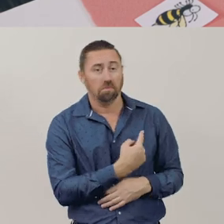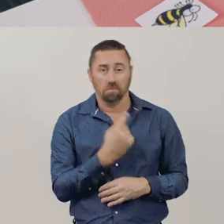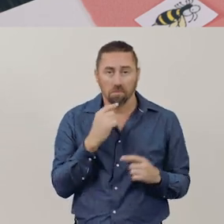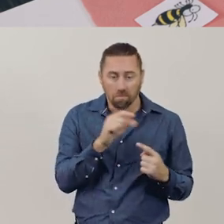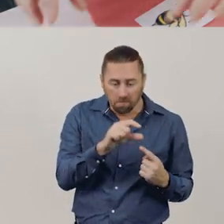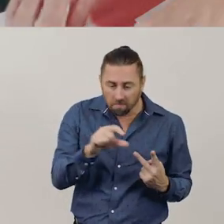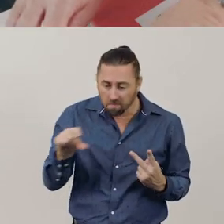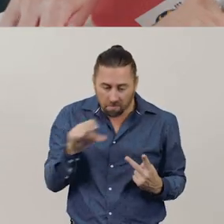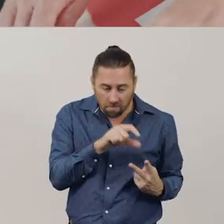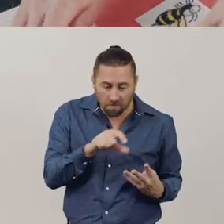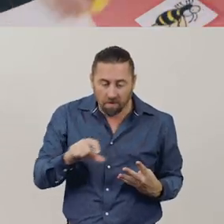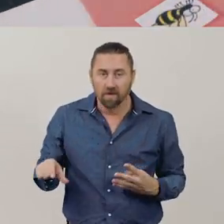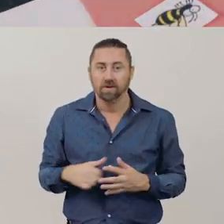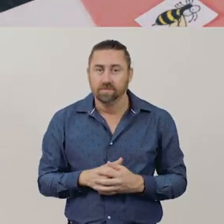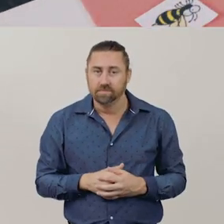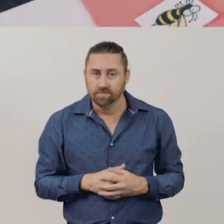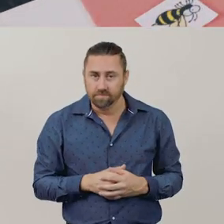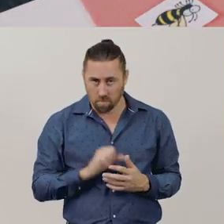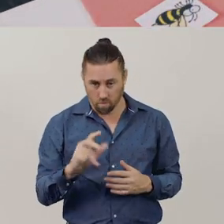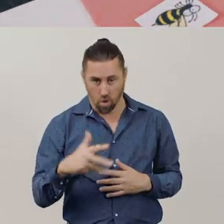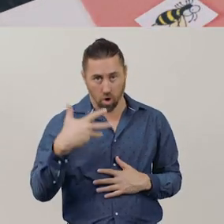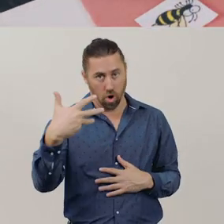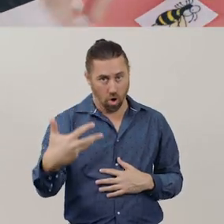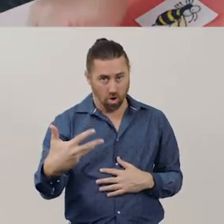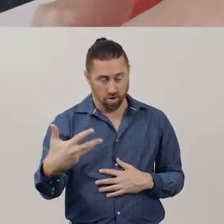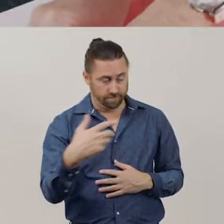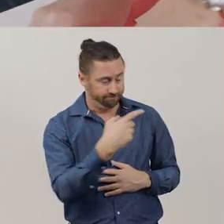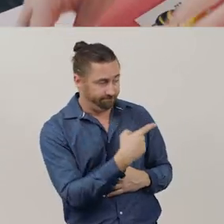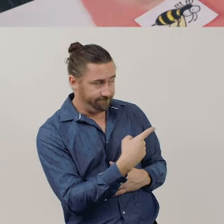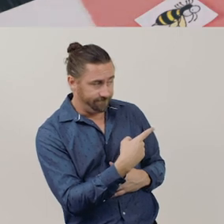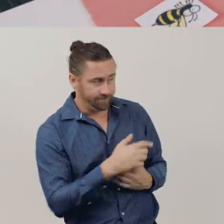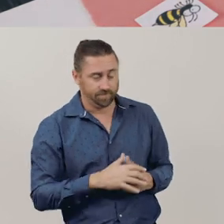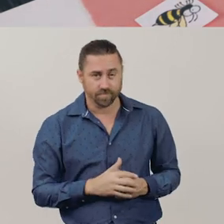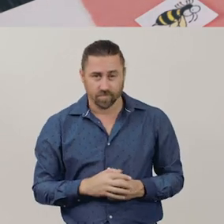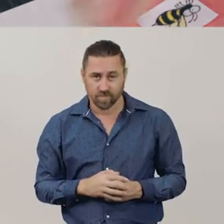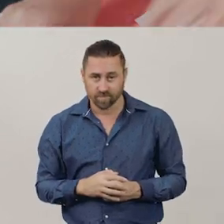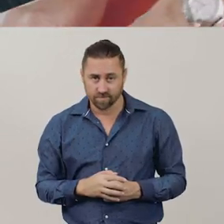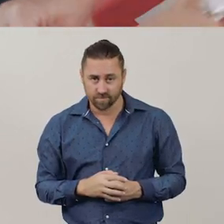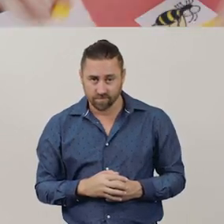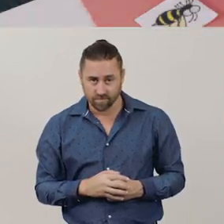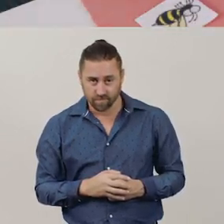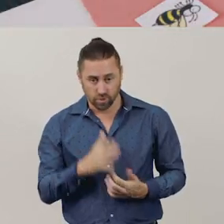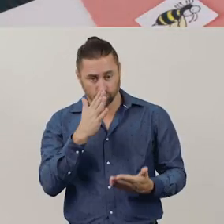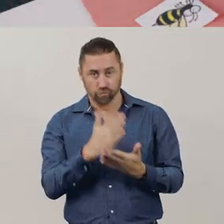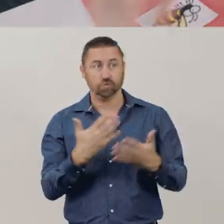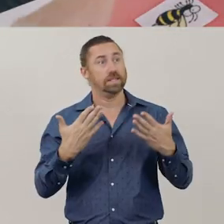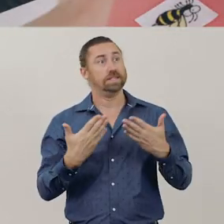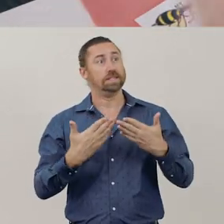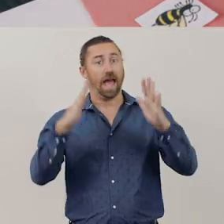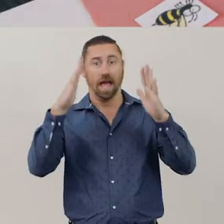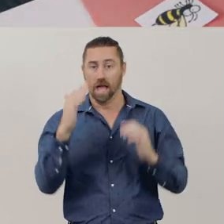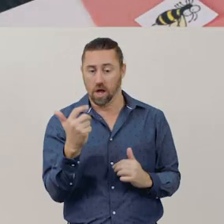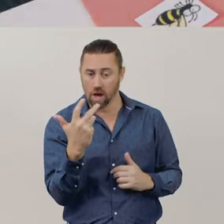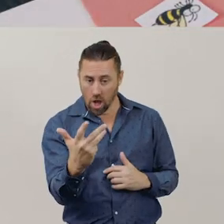I will place 9 banana counters here to show how many there were on the bunch.